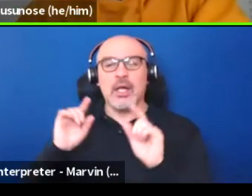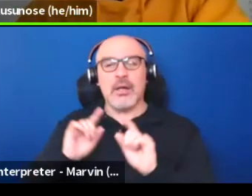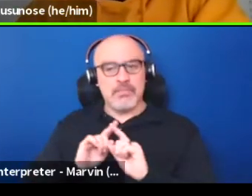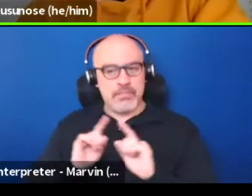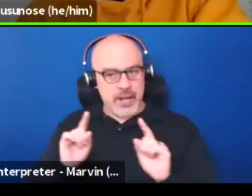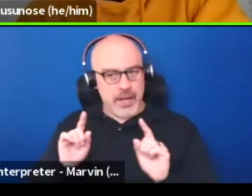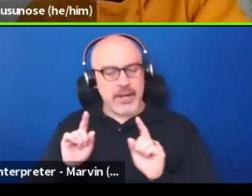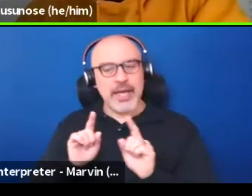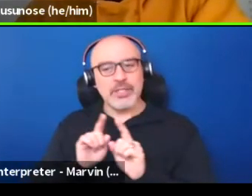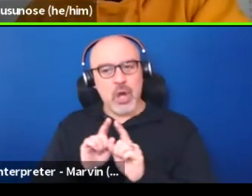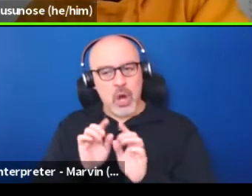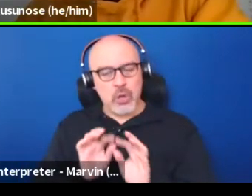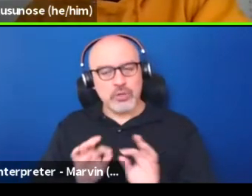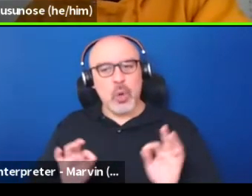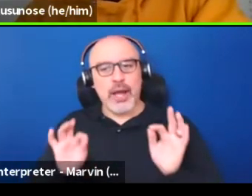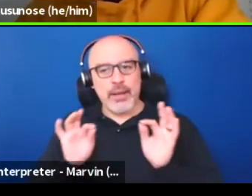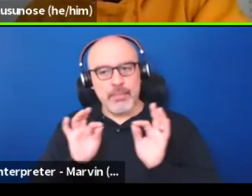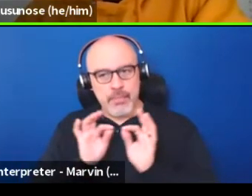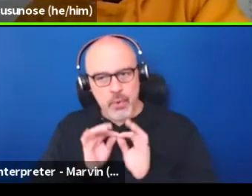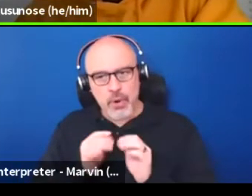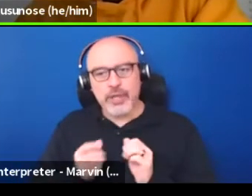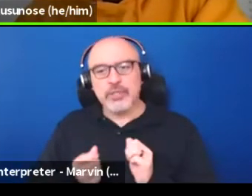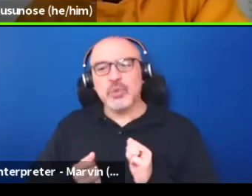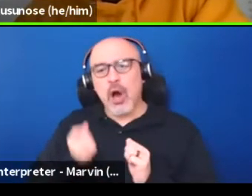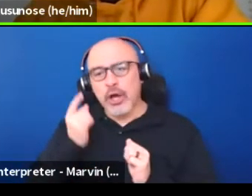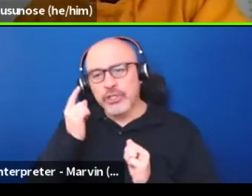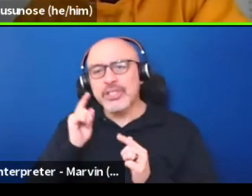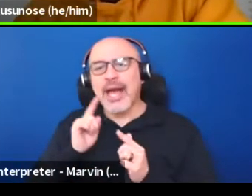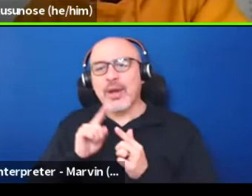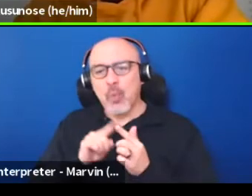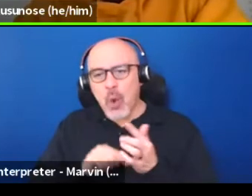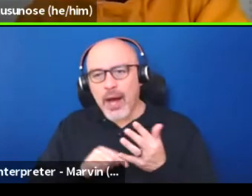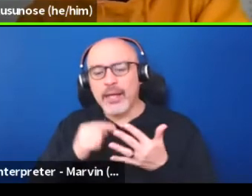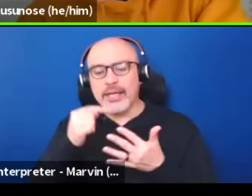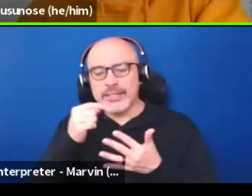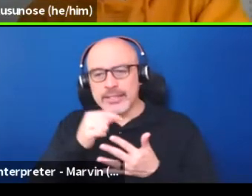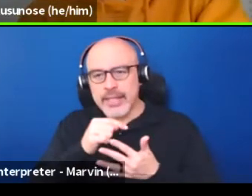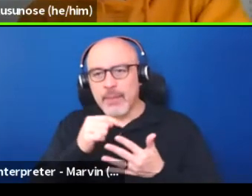And it's also important to really understand what steps it's going to take to get there.